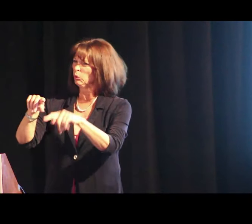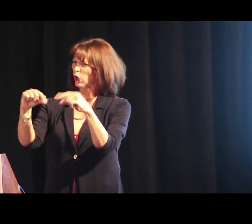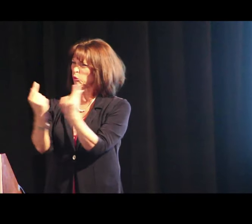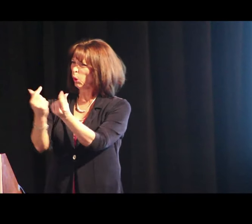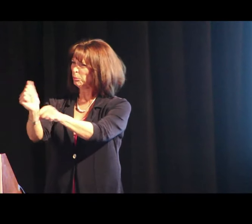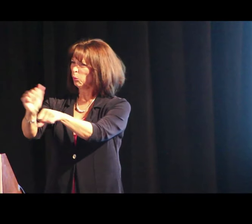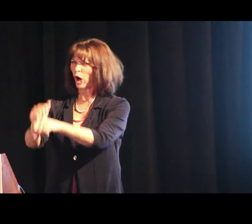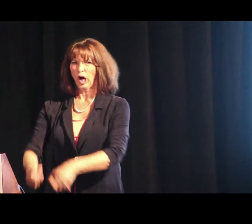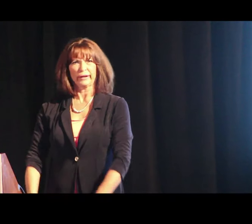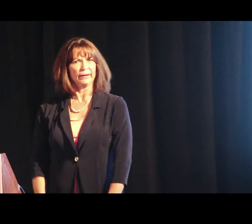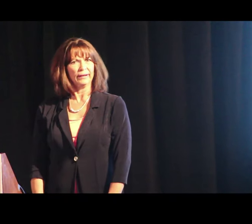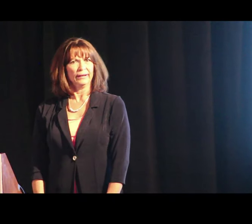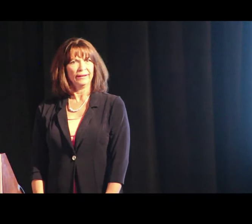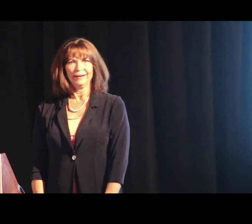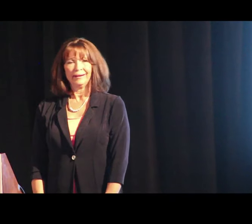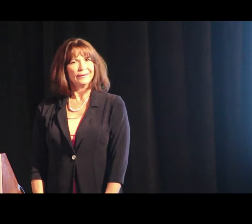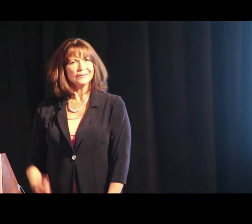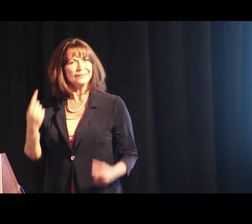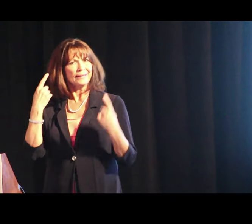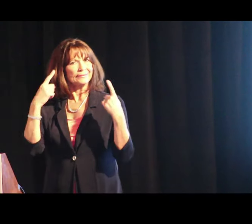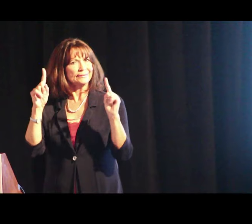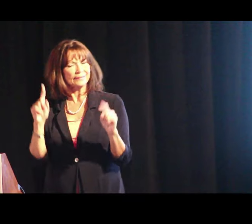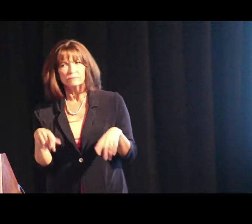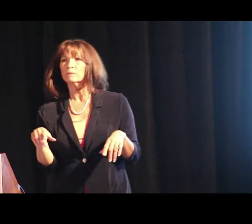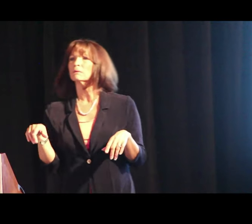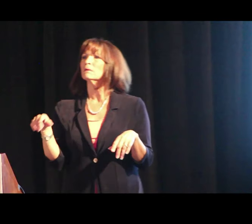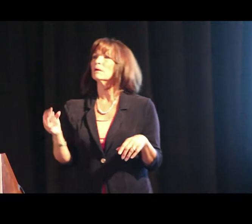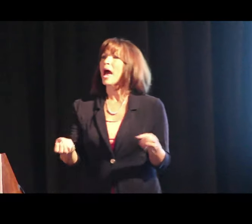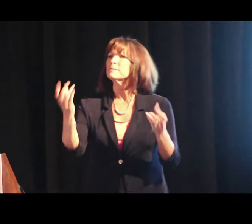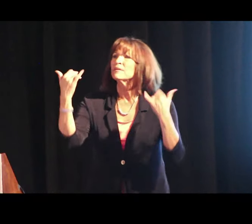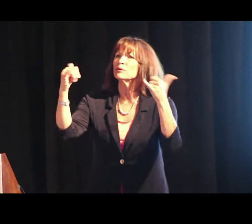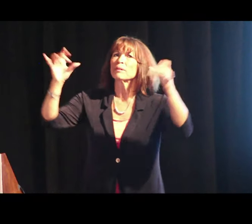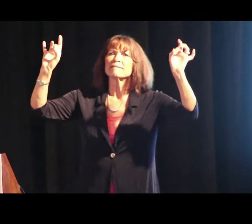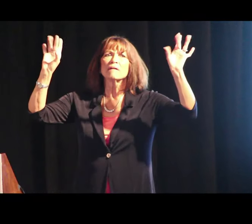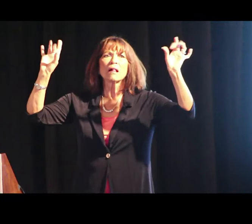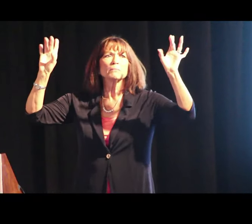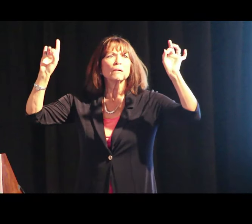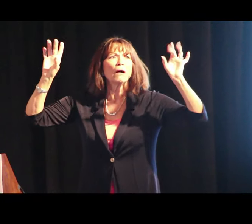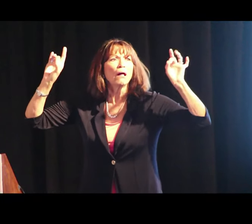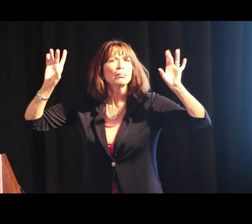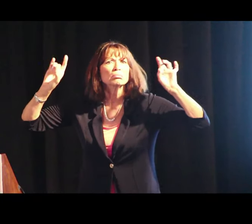Do some group work.” It doesn't work. How many of you play volleyball? Okay.